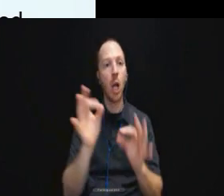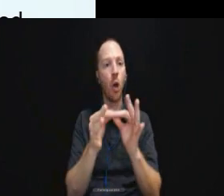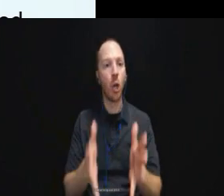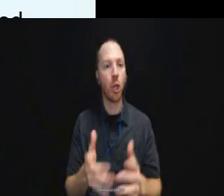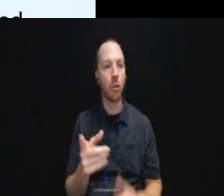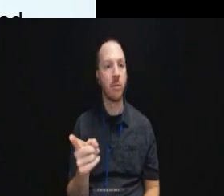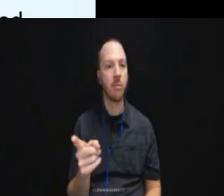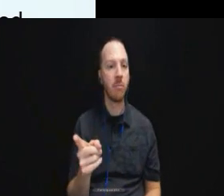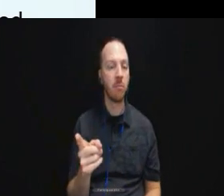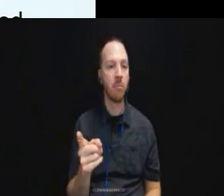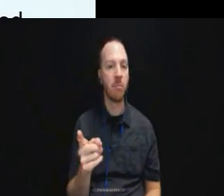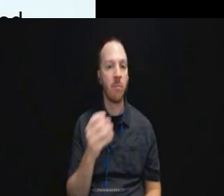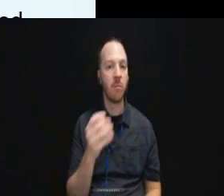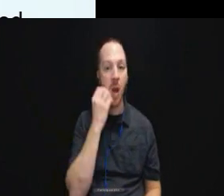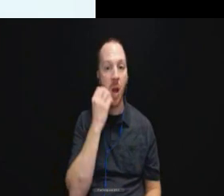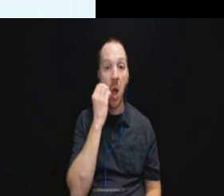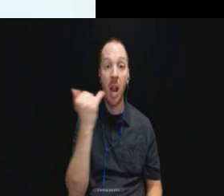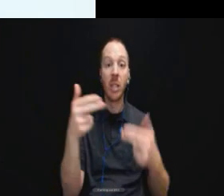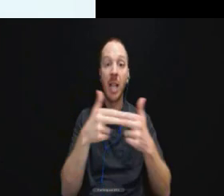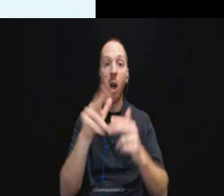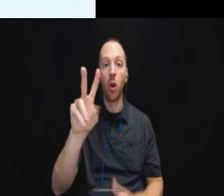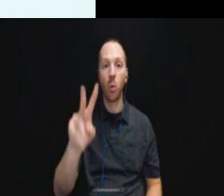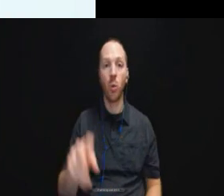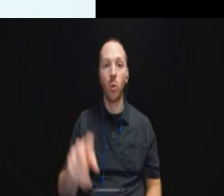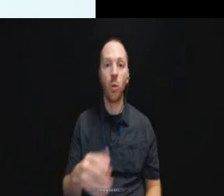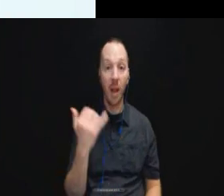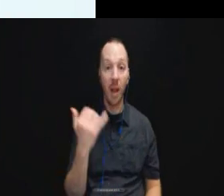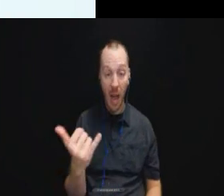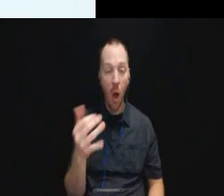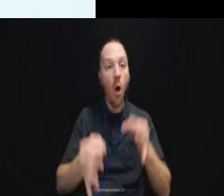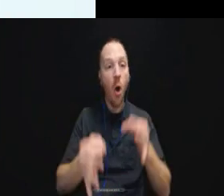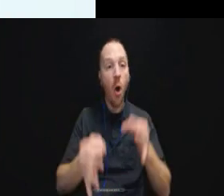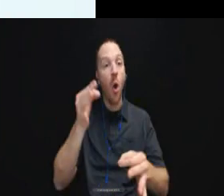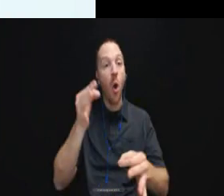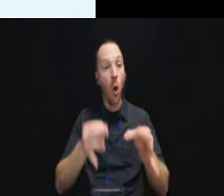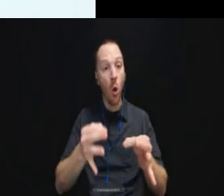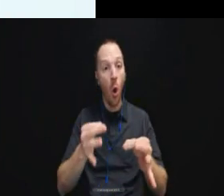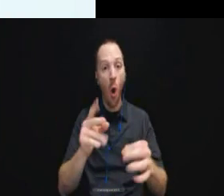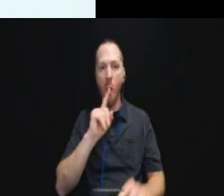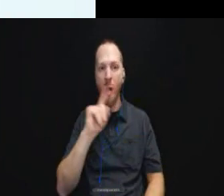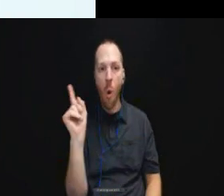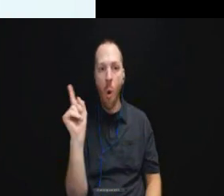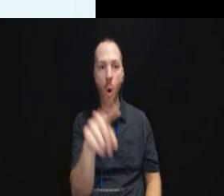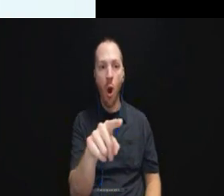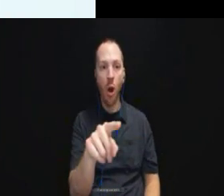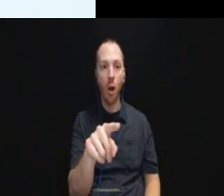And moving on to slide 32, so the court actually ordered that the Department of Corrections